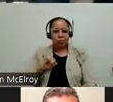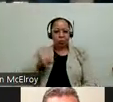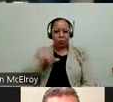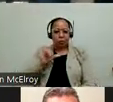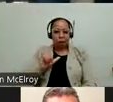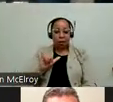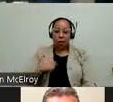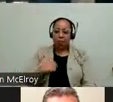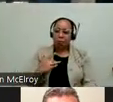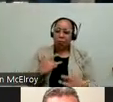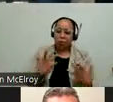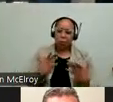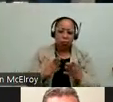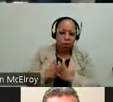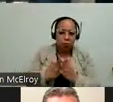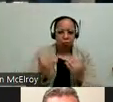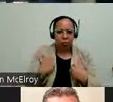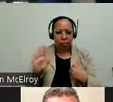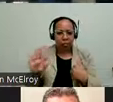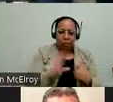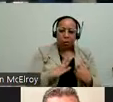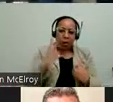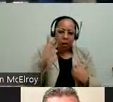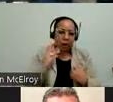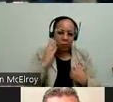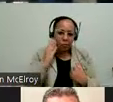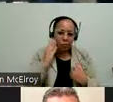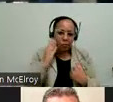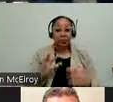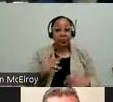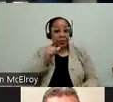people and be able to -- yesterday we launched and it was the first day.